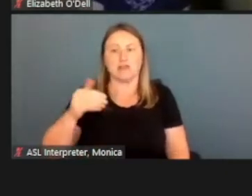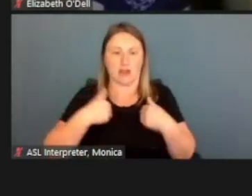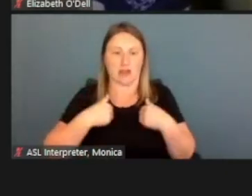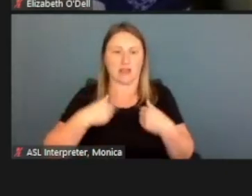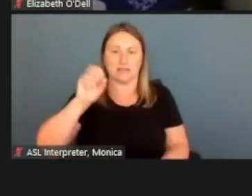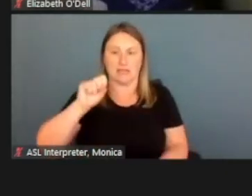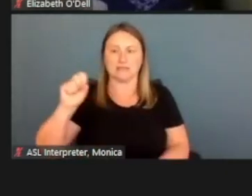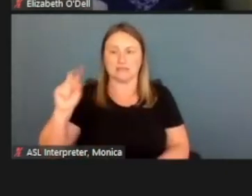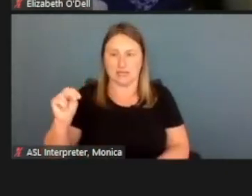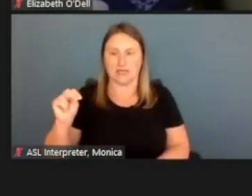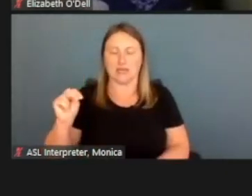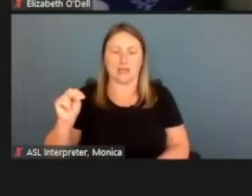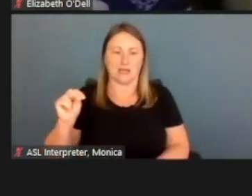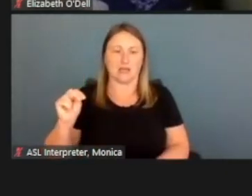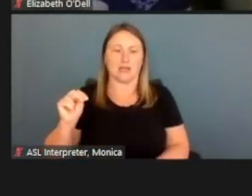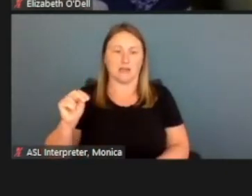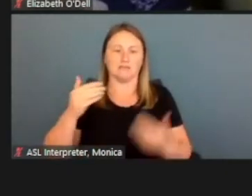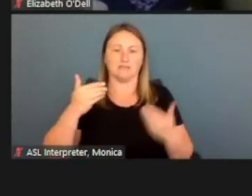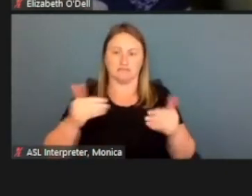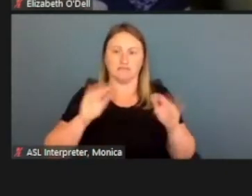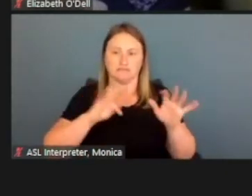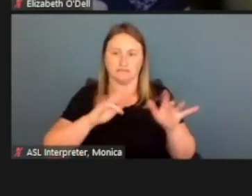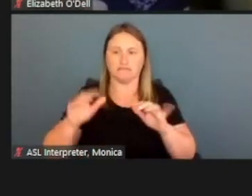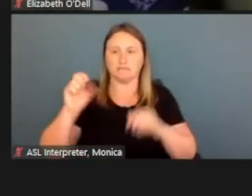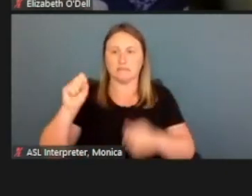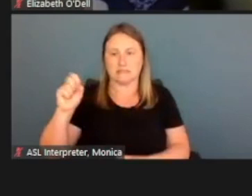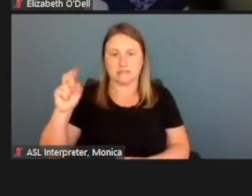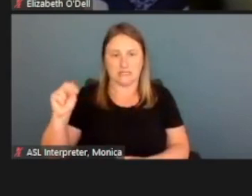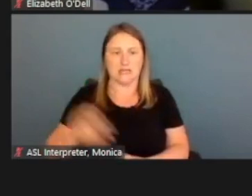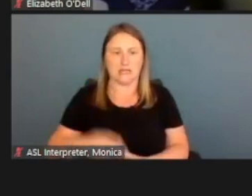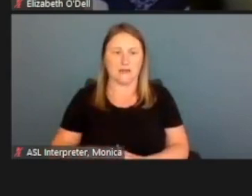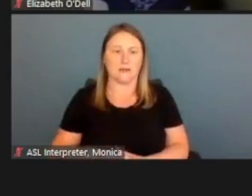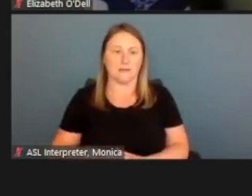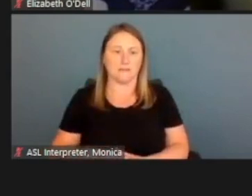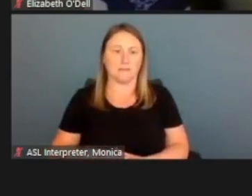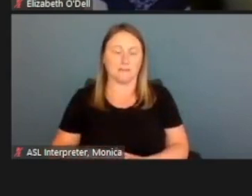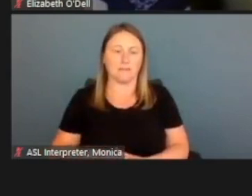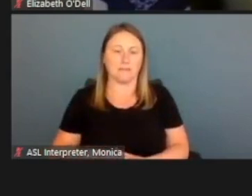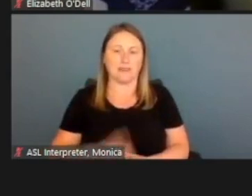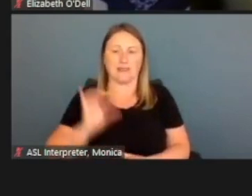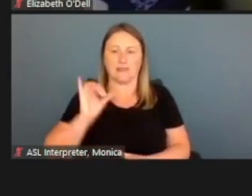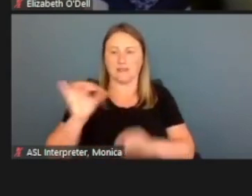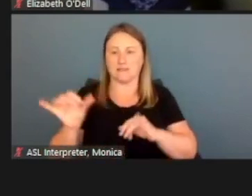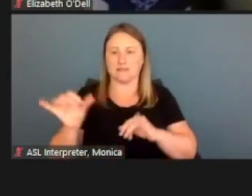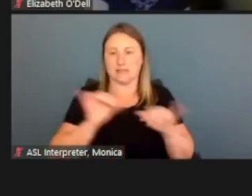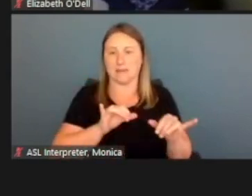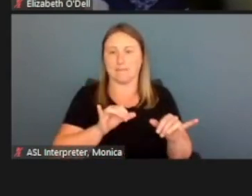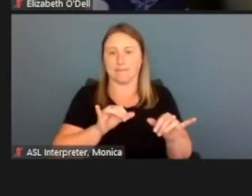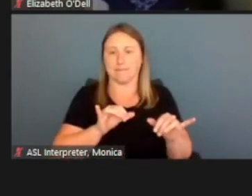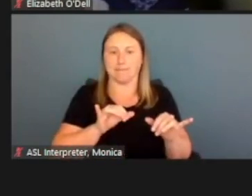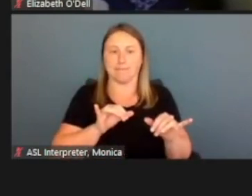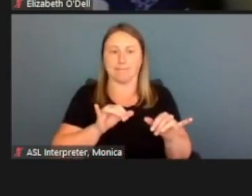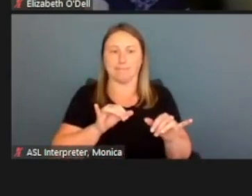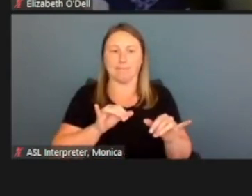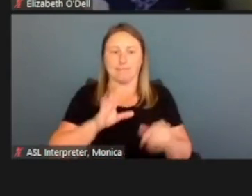we'll go ahead and enter it there. And it is the same name. Jennifer Smith, if's there's a name